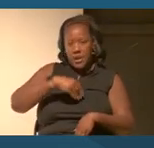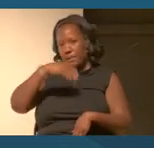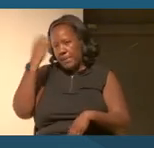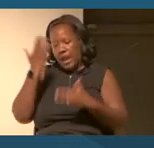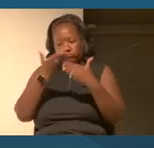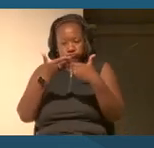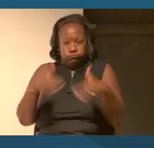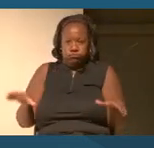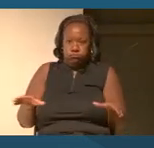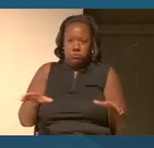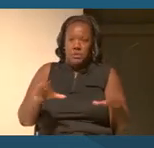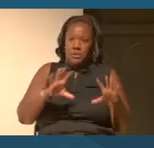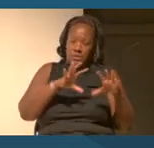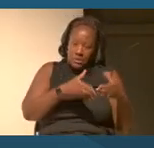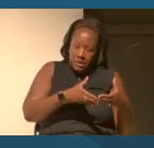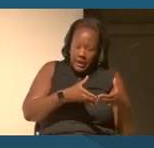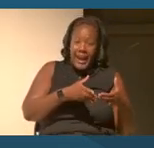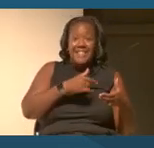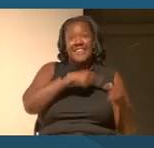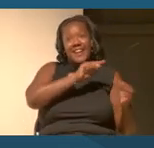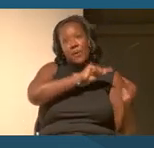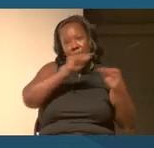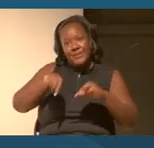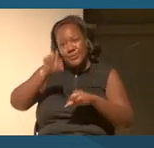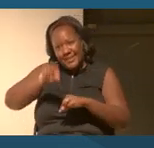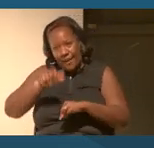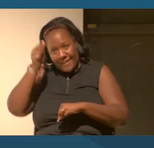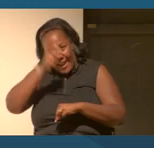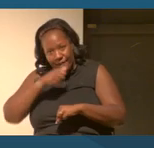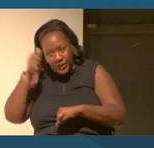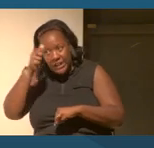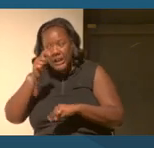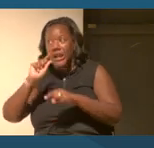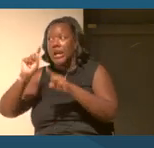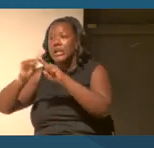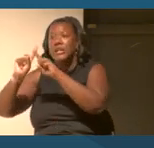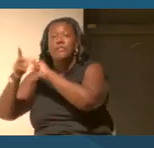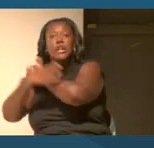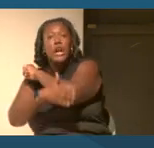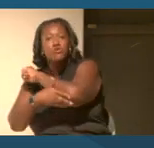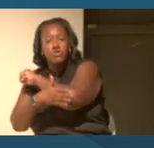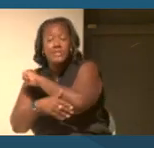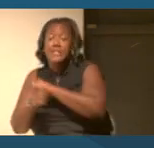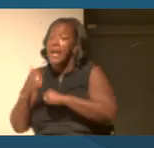also work in South Africa and other countries. I was aware of colorism very early on.